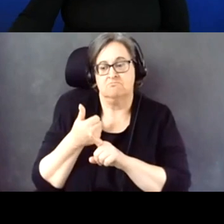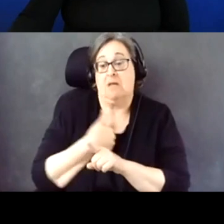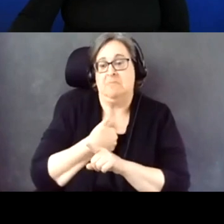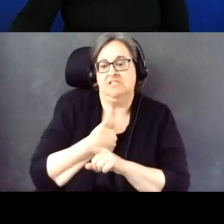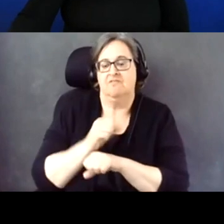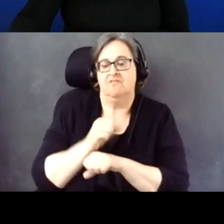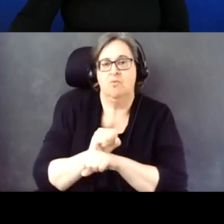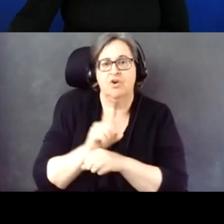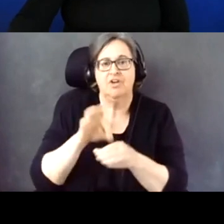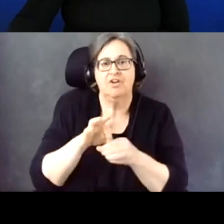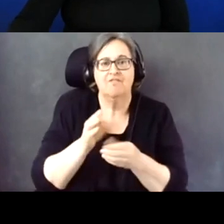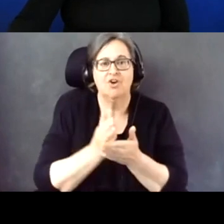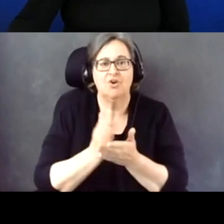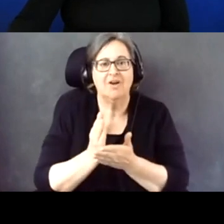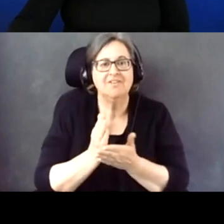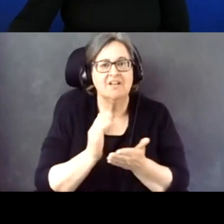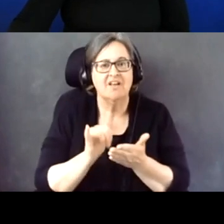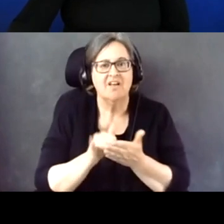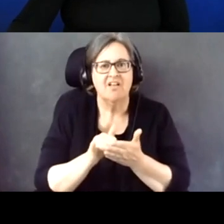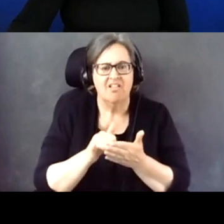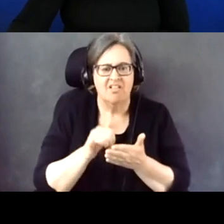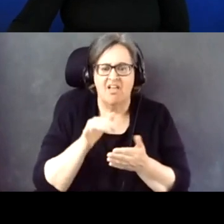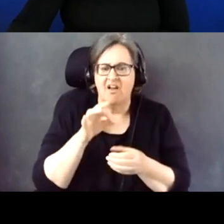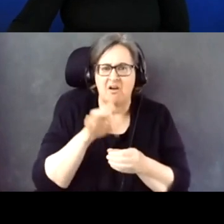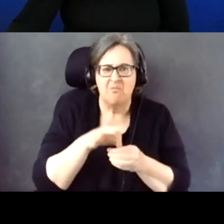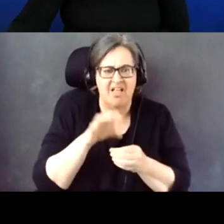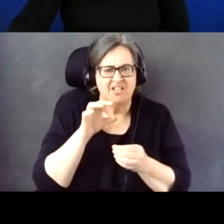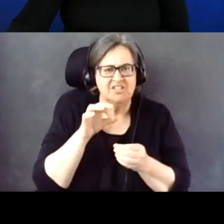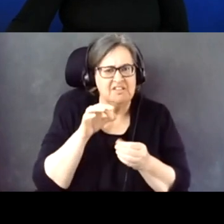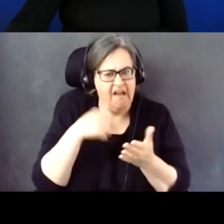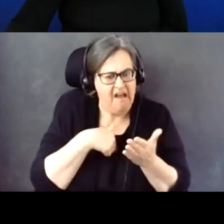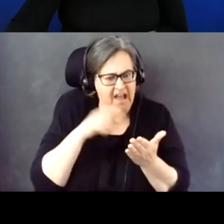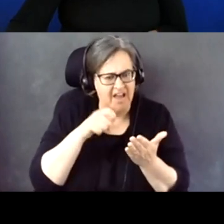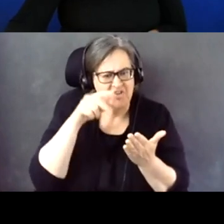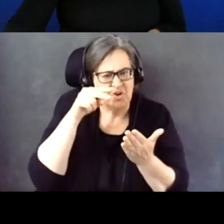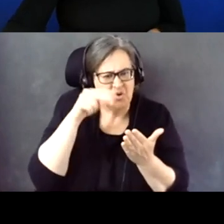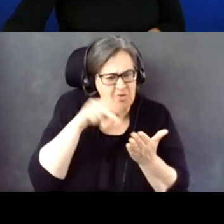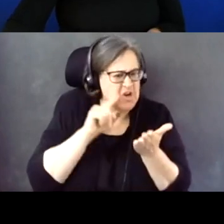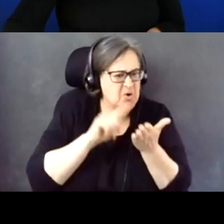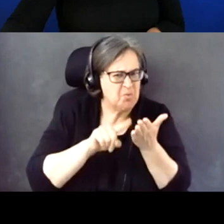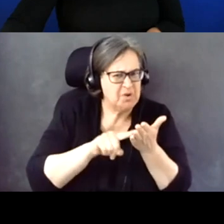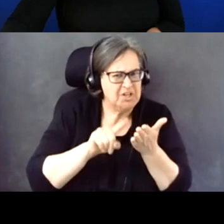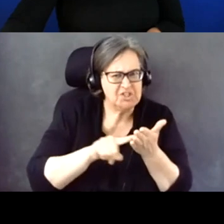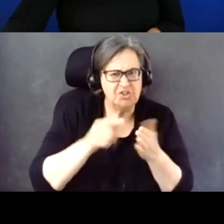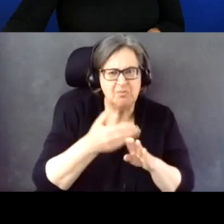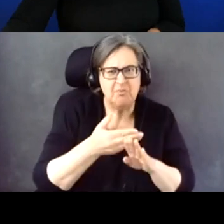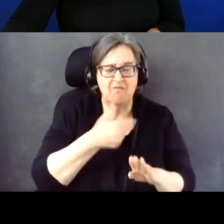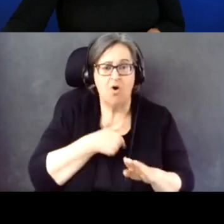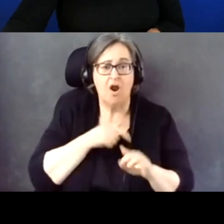research them before I go to the polls to figure out what they're actually saying and